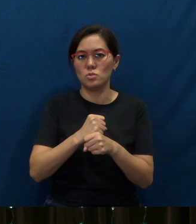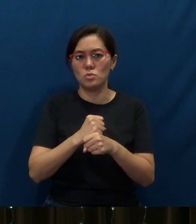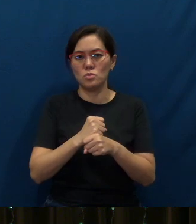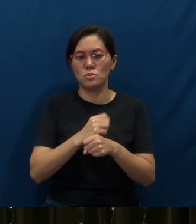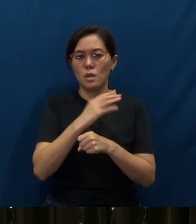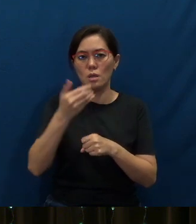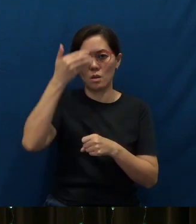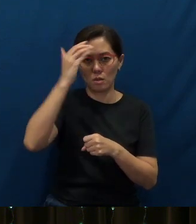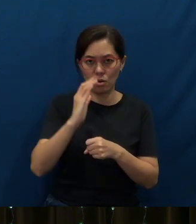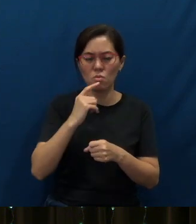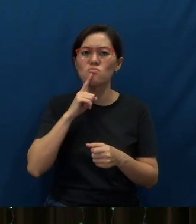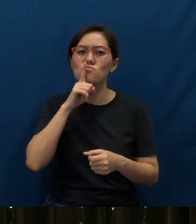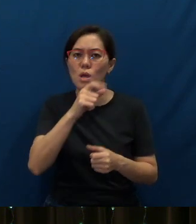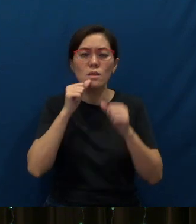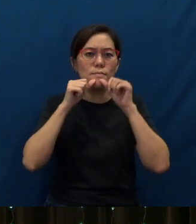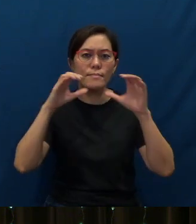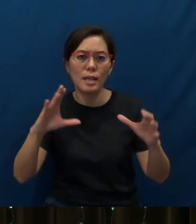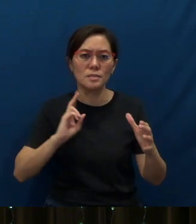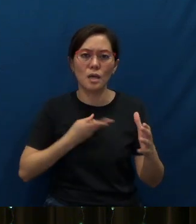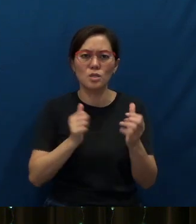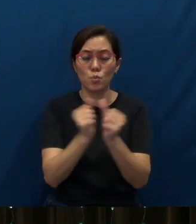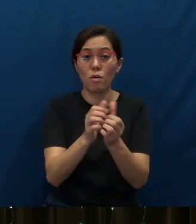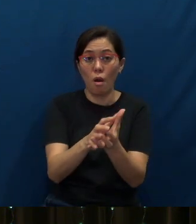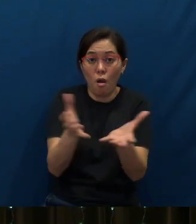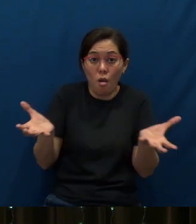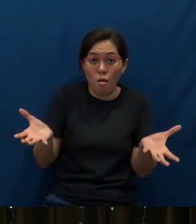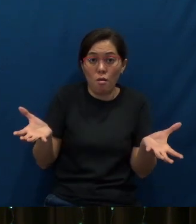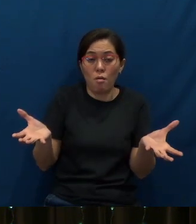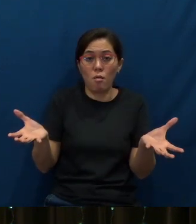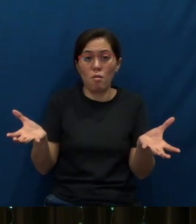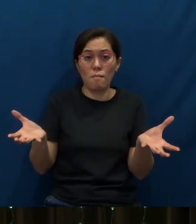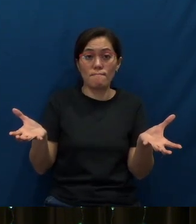and God has really blessed us with much.